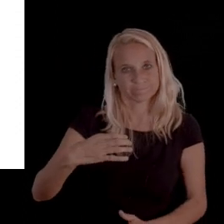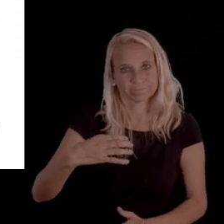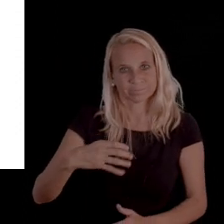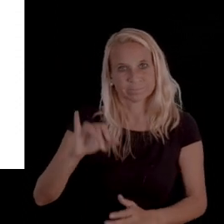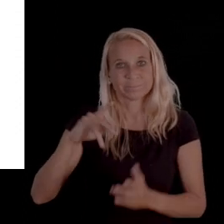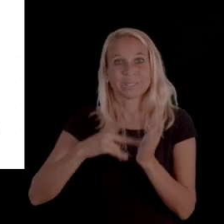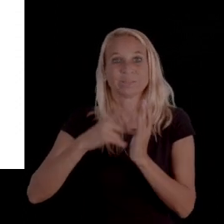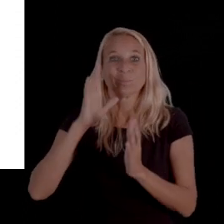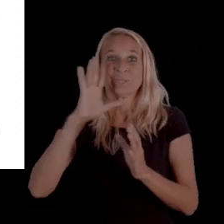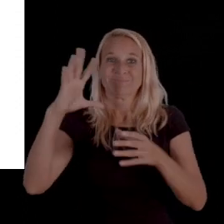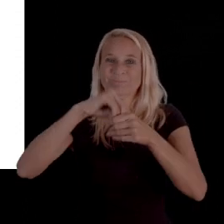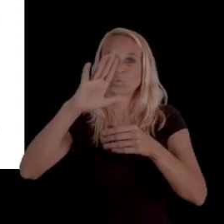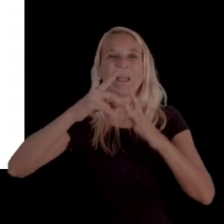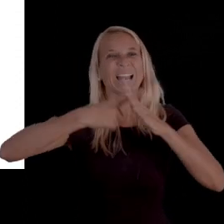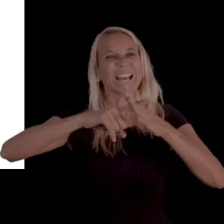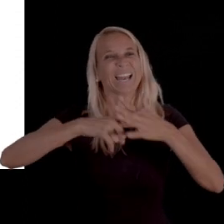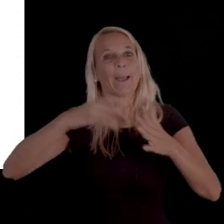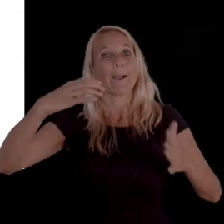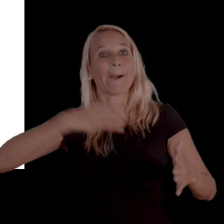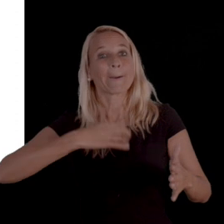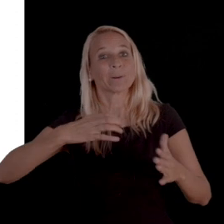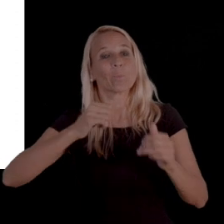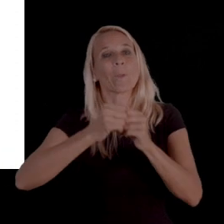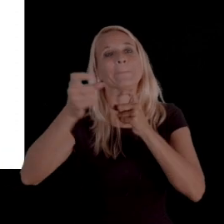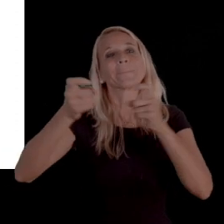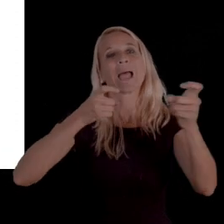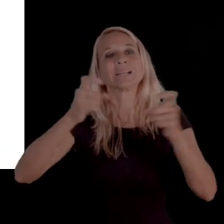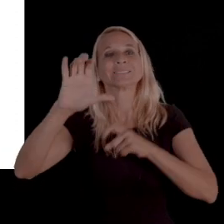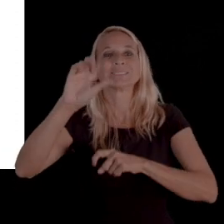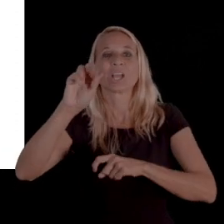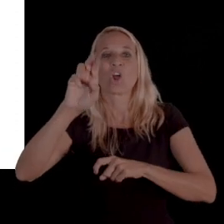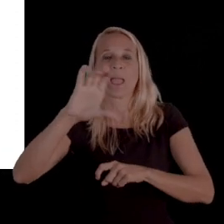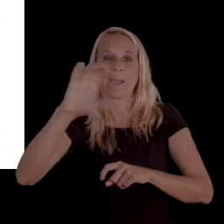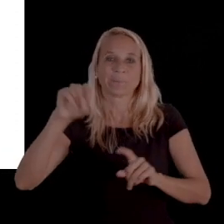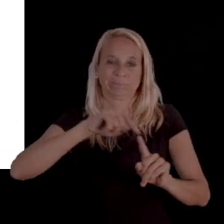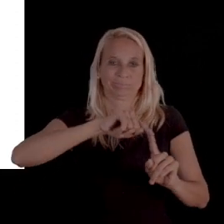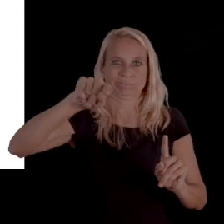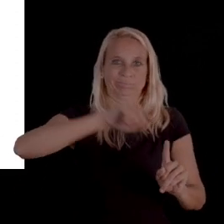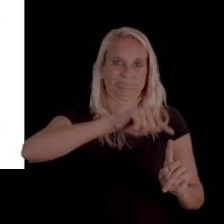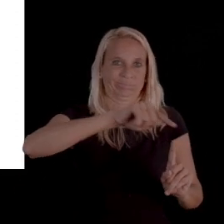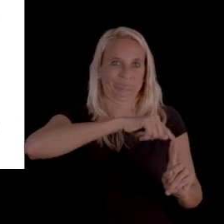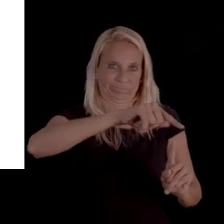So, this would be your initial appeal with the managed care company directly.